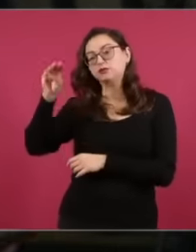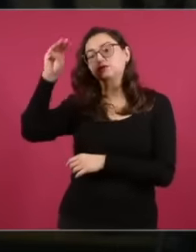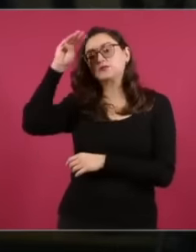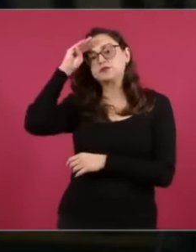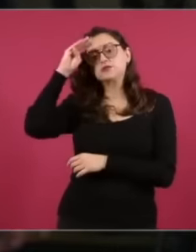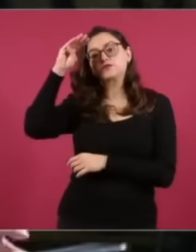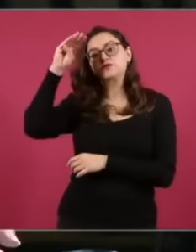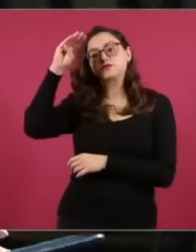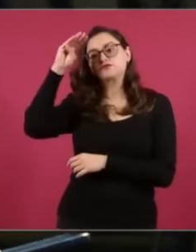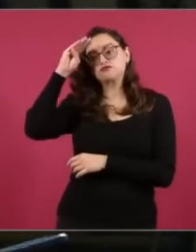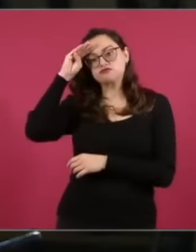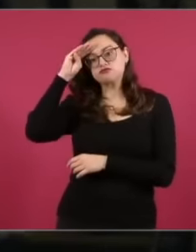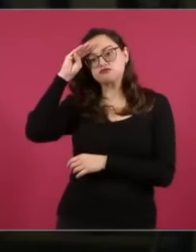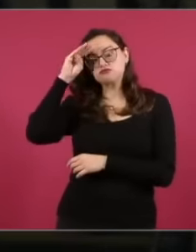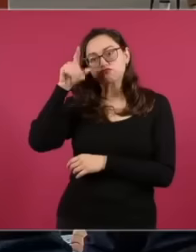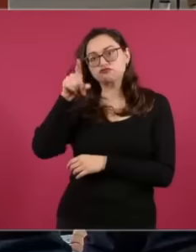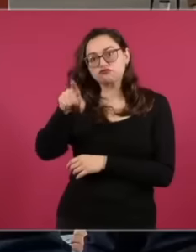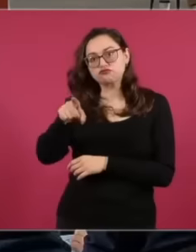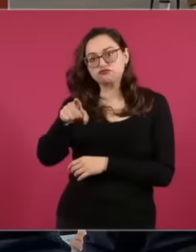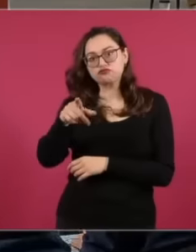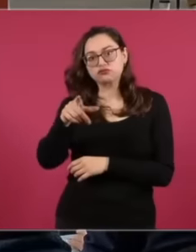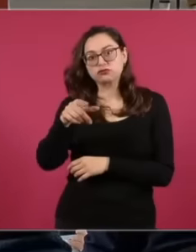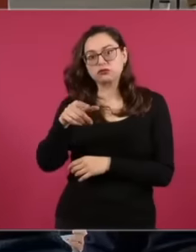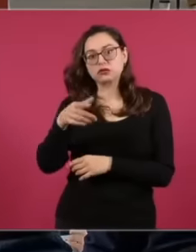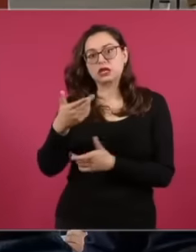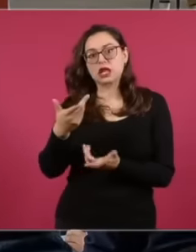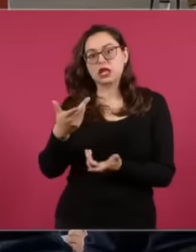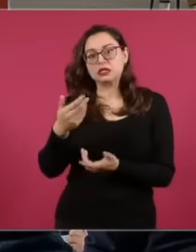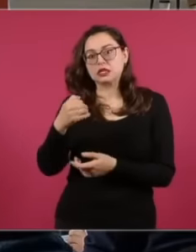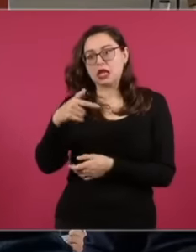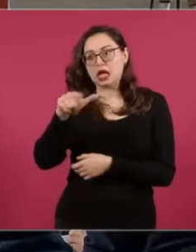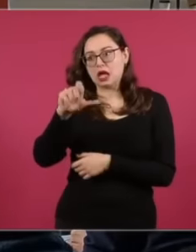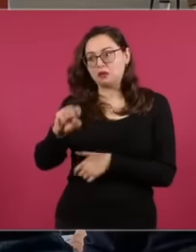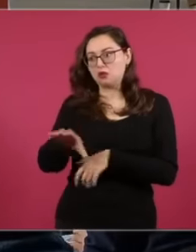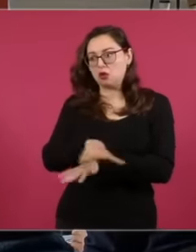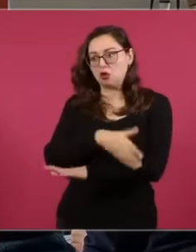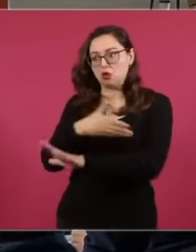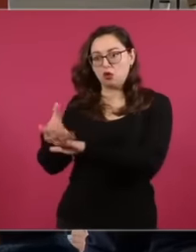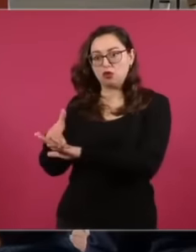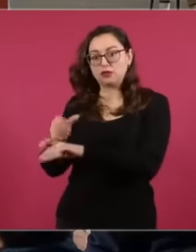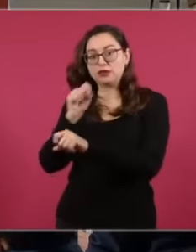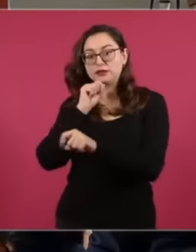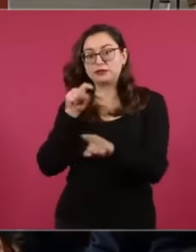held when the Ayotzinapa investigations began, well, we have already talked